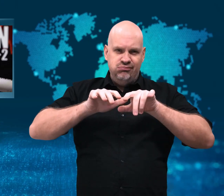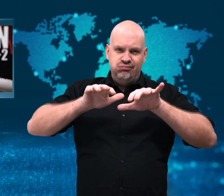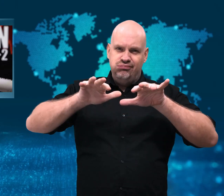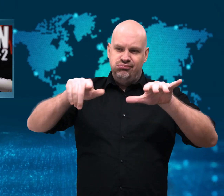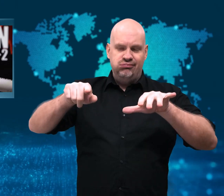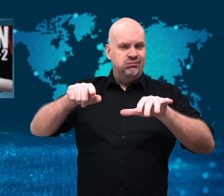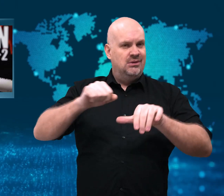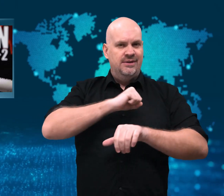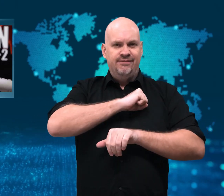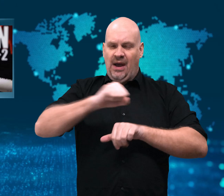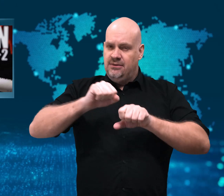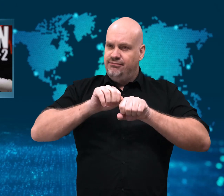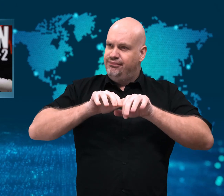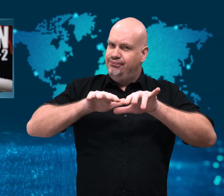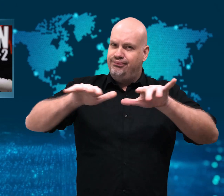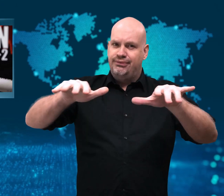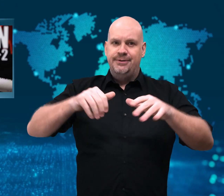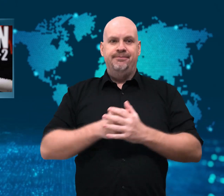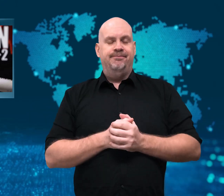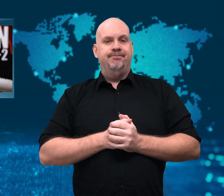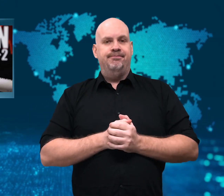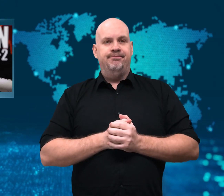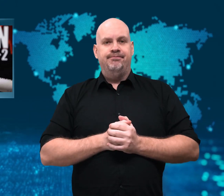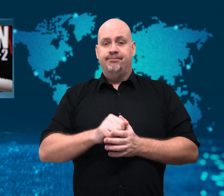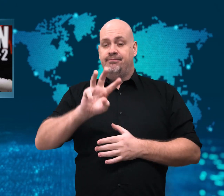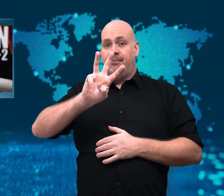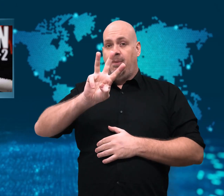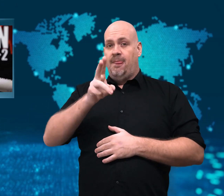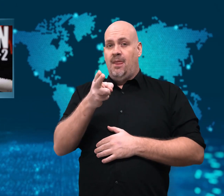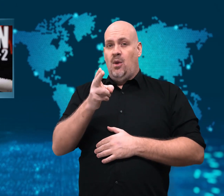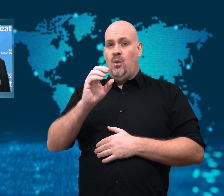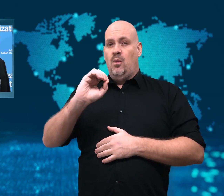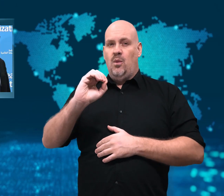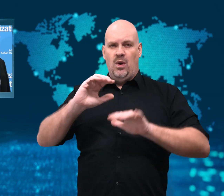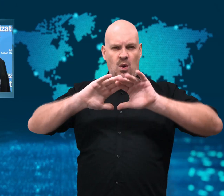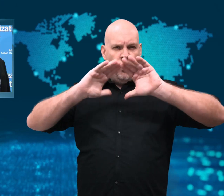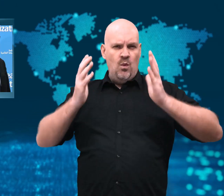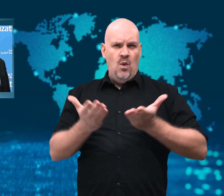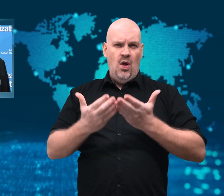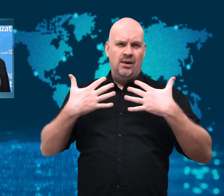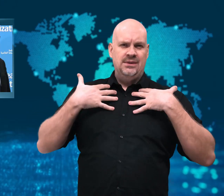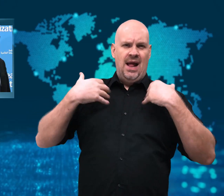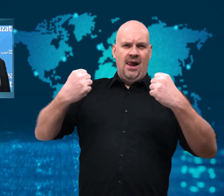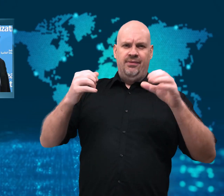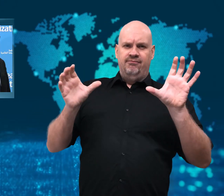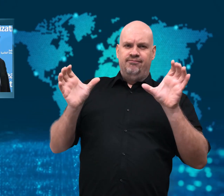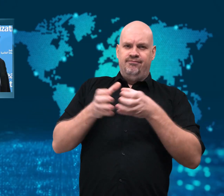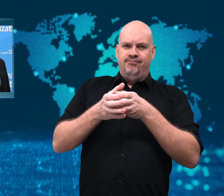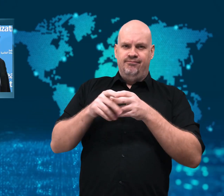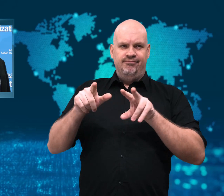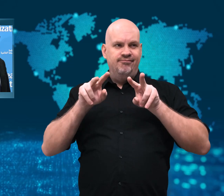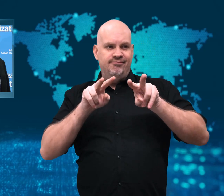The World Health Organization (WHO) believes cases